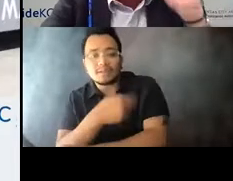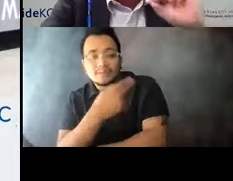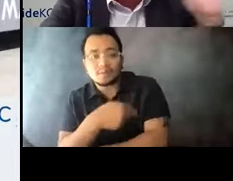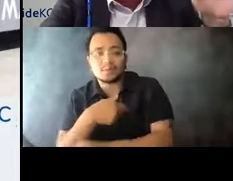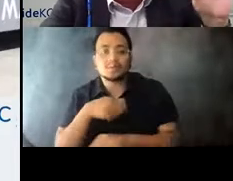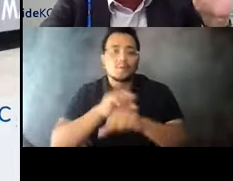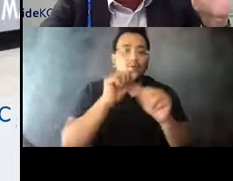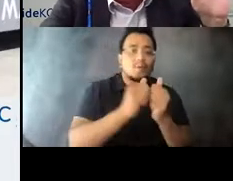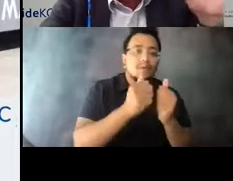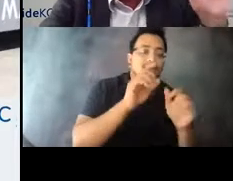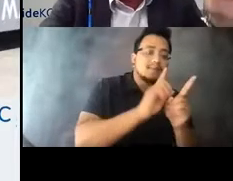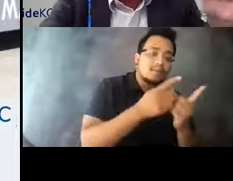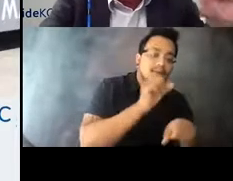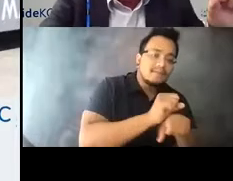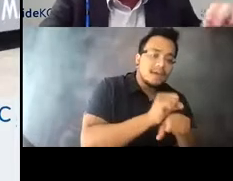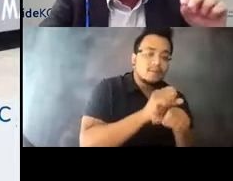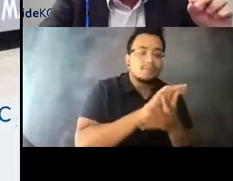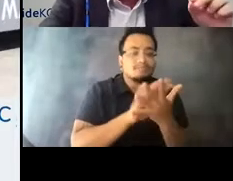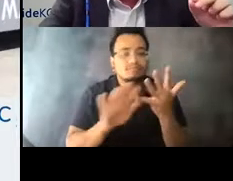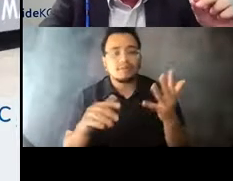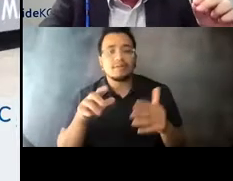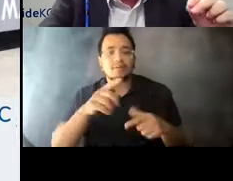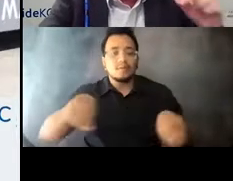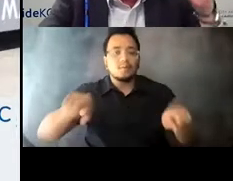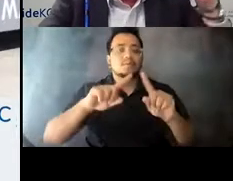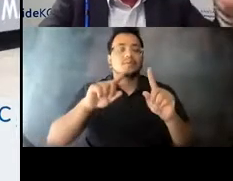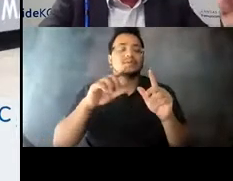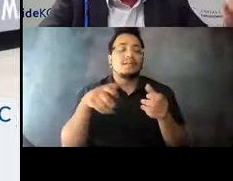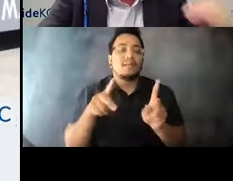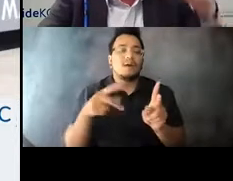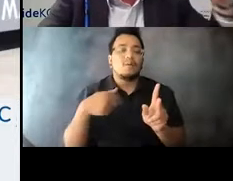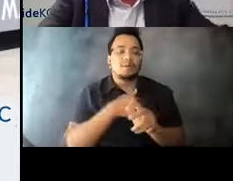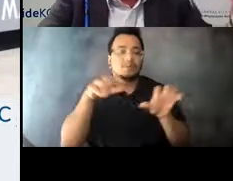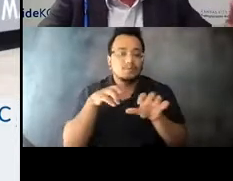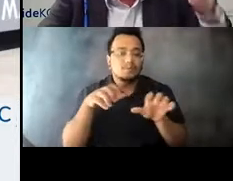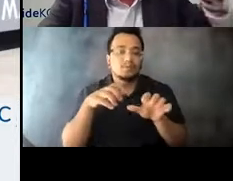15:02:14 Labor and those kinds of things, that allow us to do grants, get into different